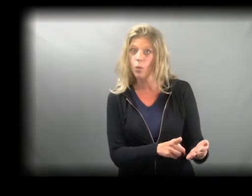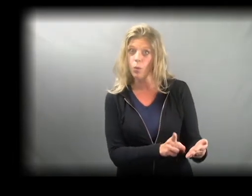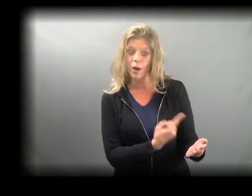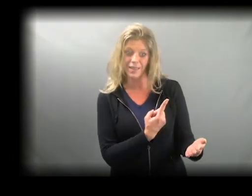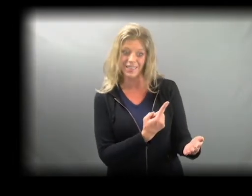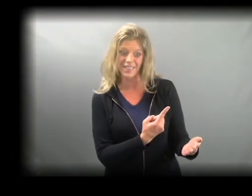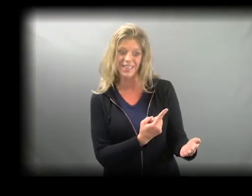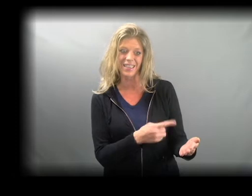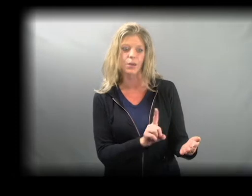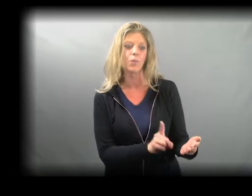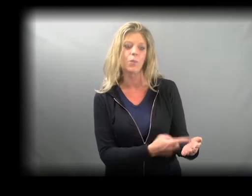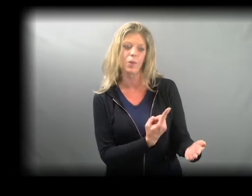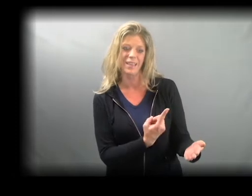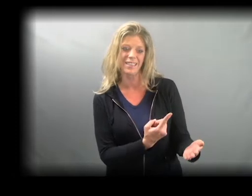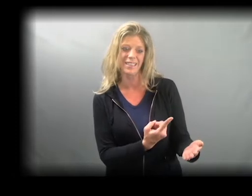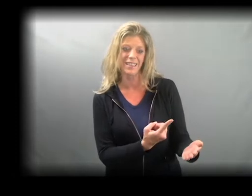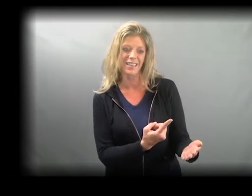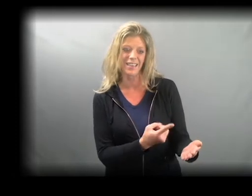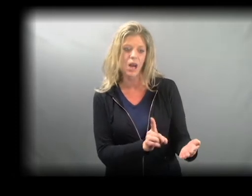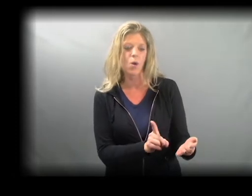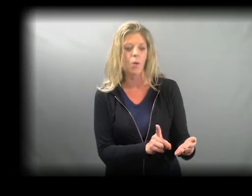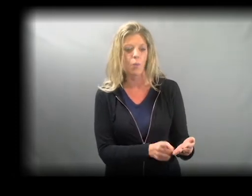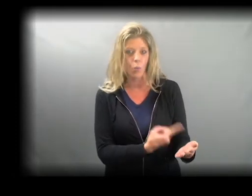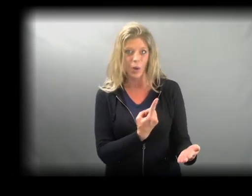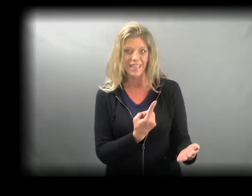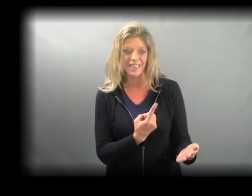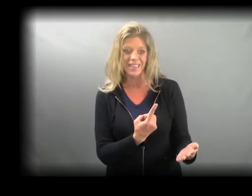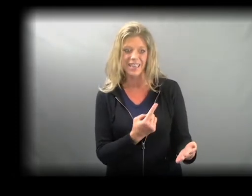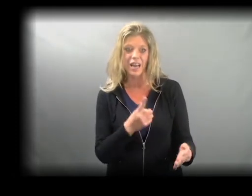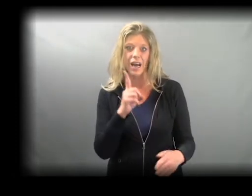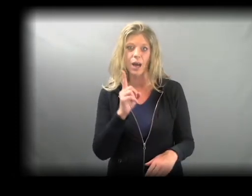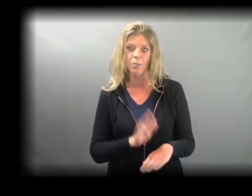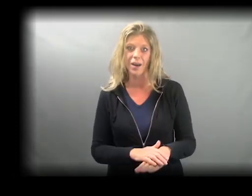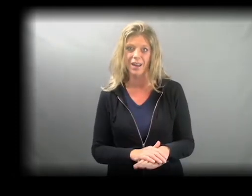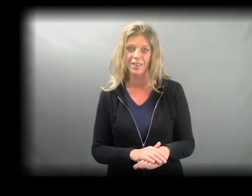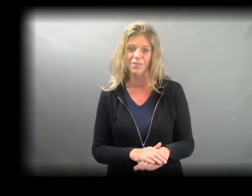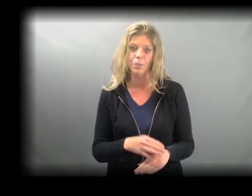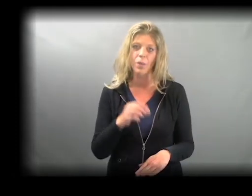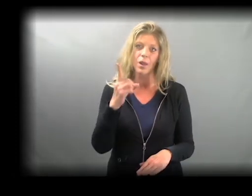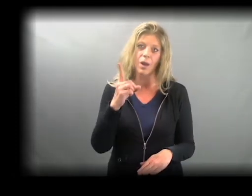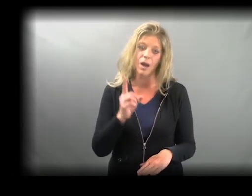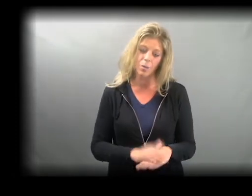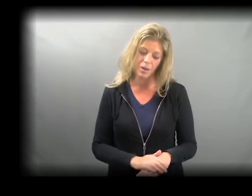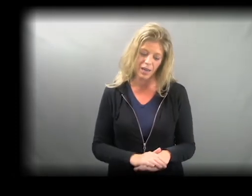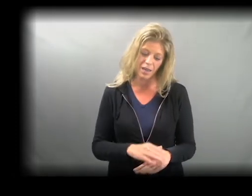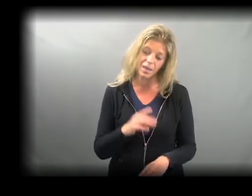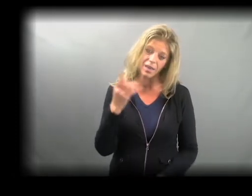ONCE UPON